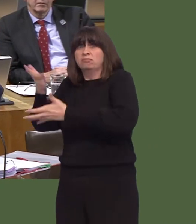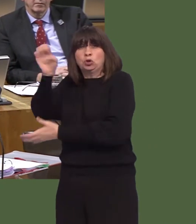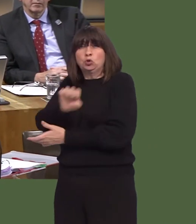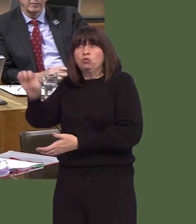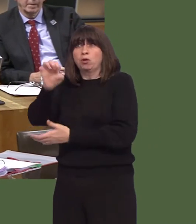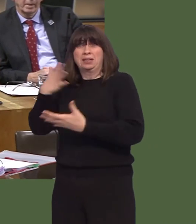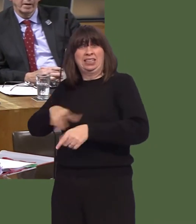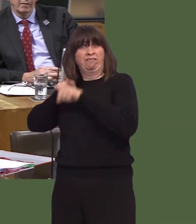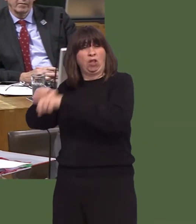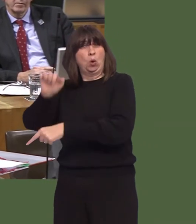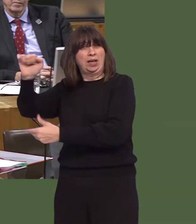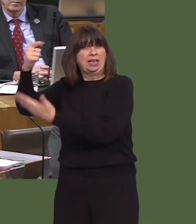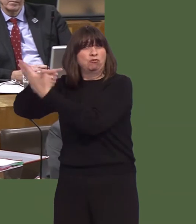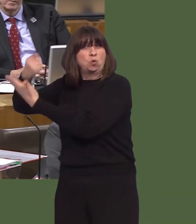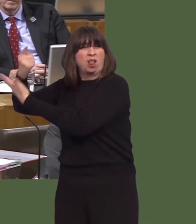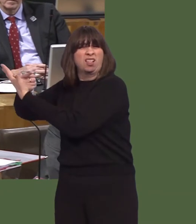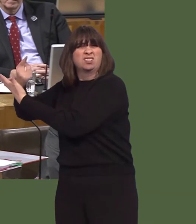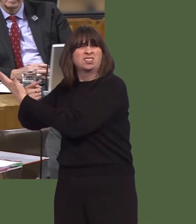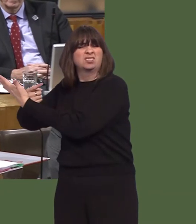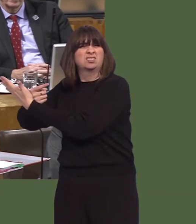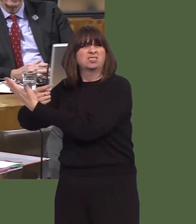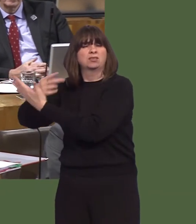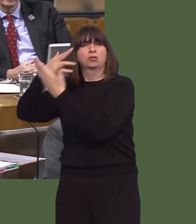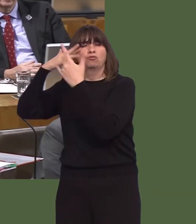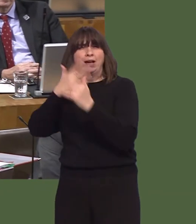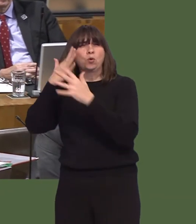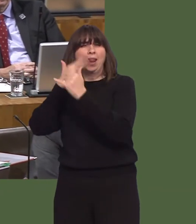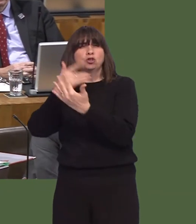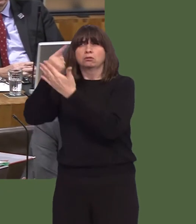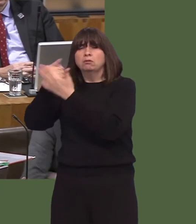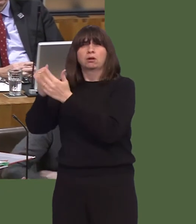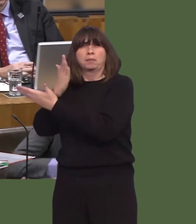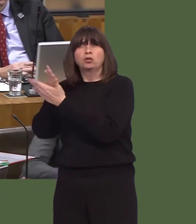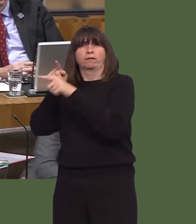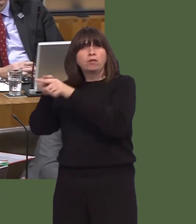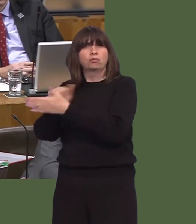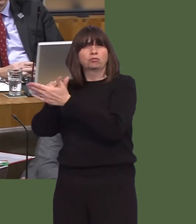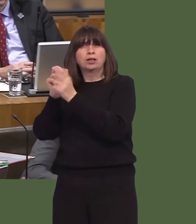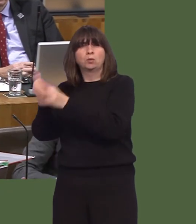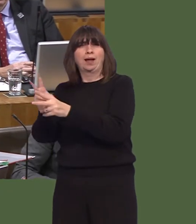and that will have enormous consequences for jobs, not just in Wales, but also in the rest of the UK, particularly the City.